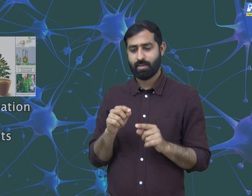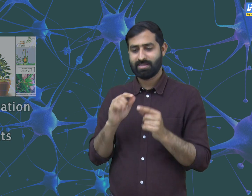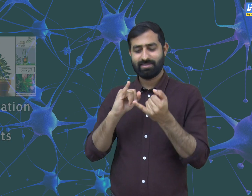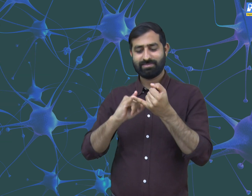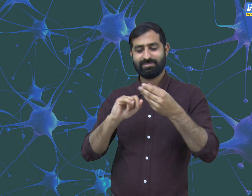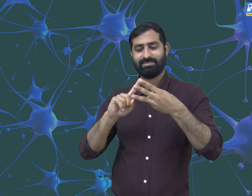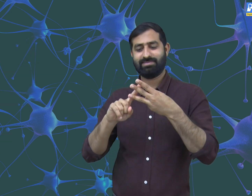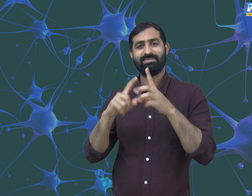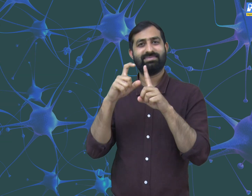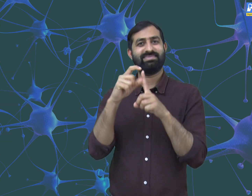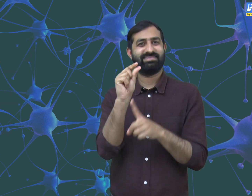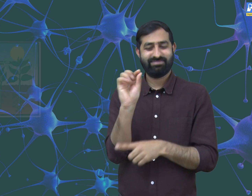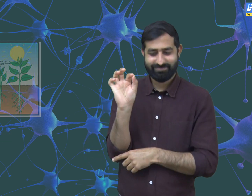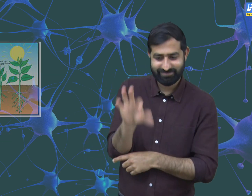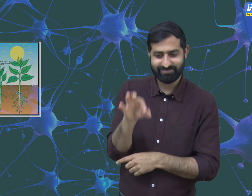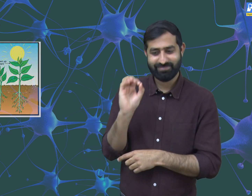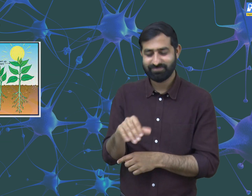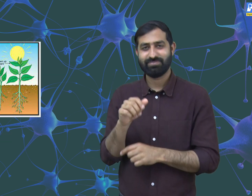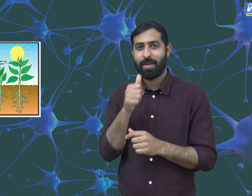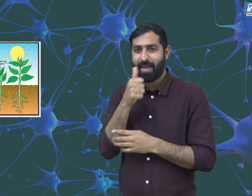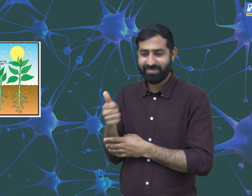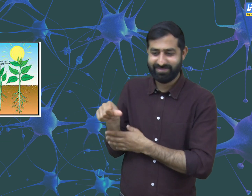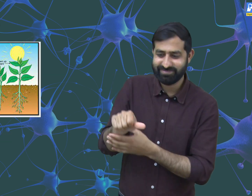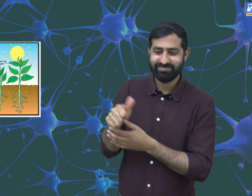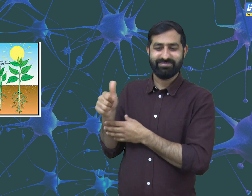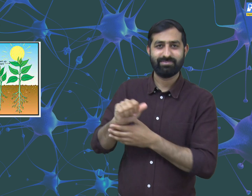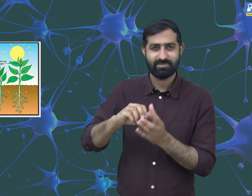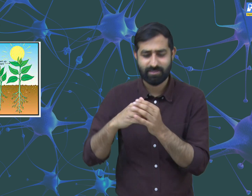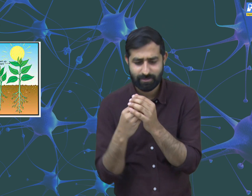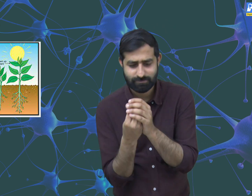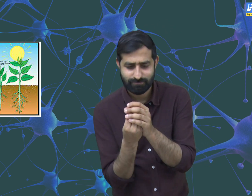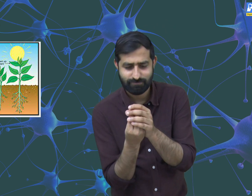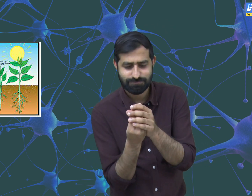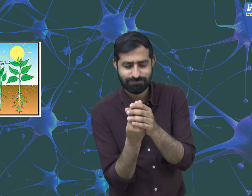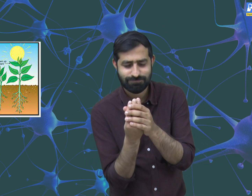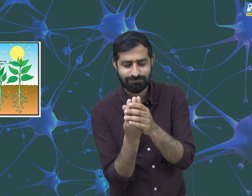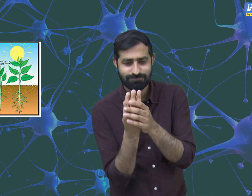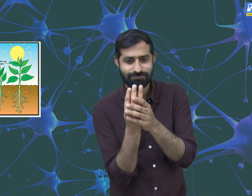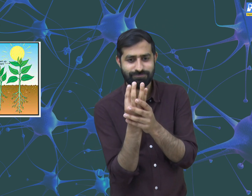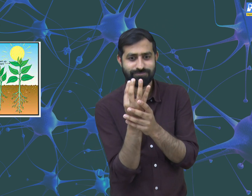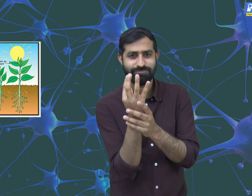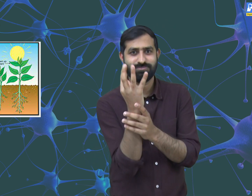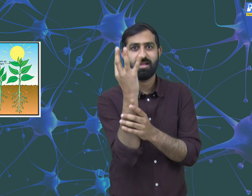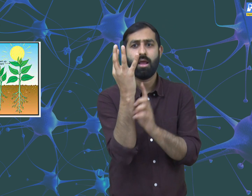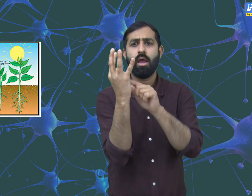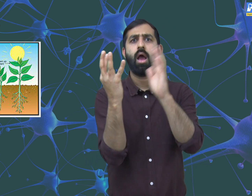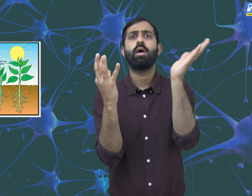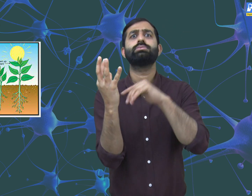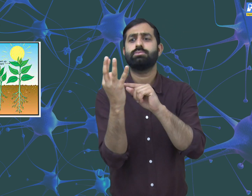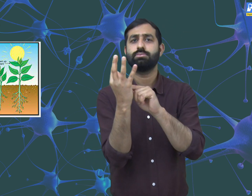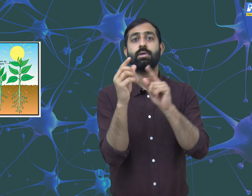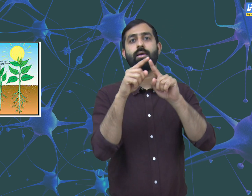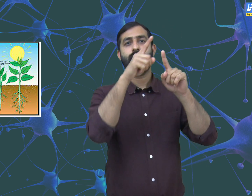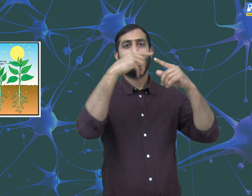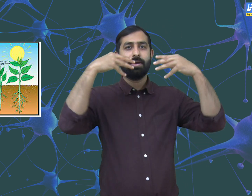To grow a plant we put seeds in the soil and water it. Then gradually it grows to a larger plant.